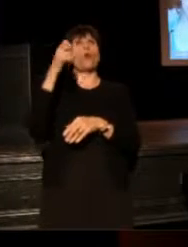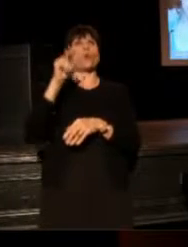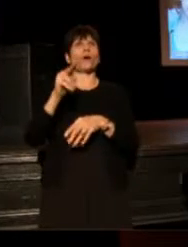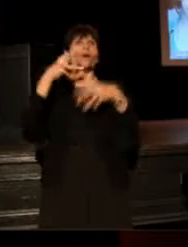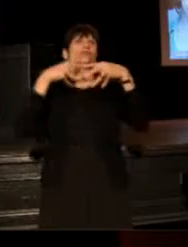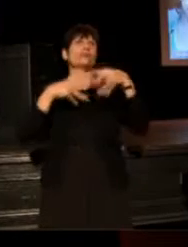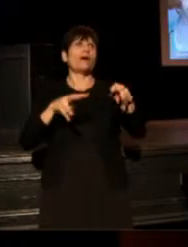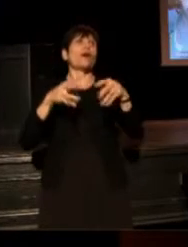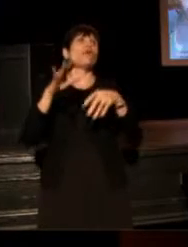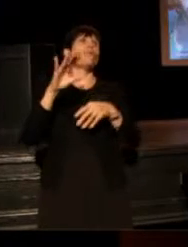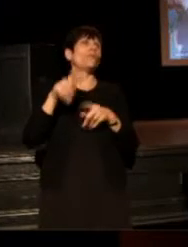Sing the chorus with me!